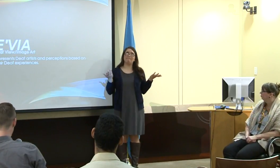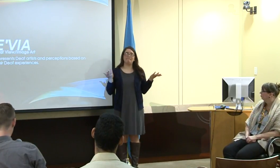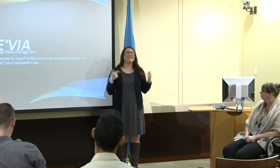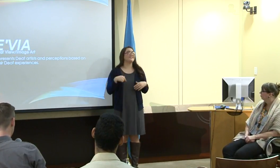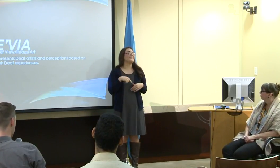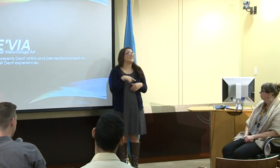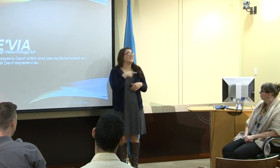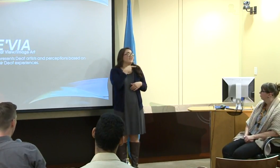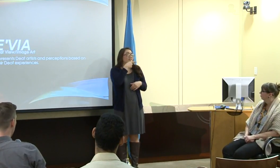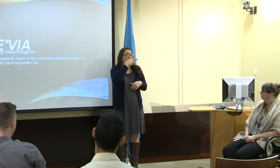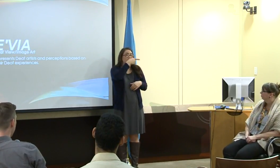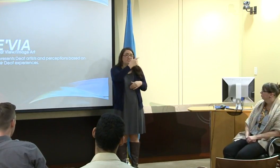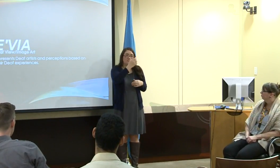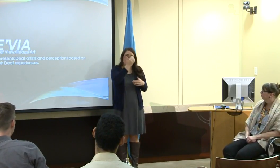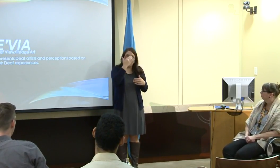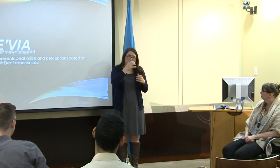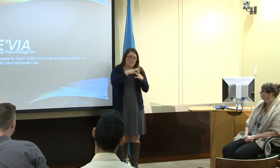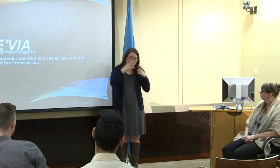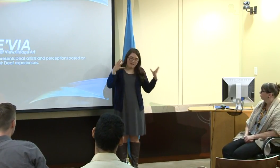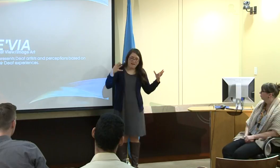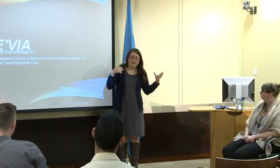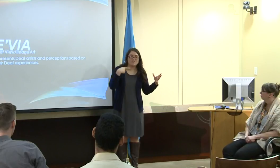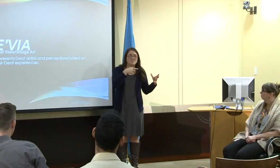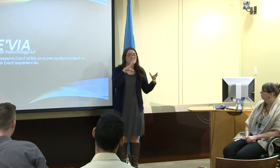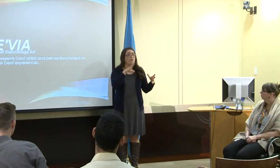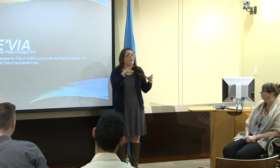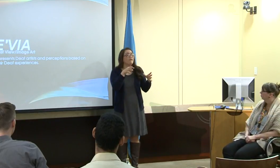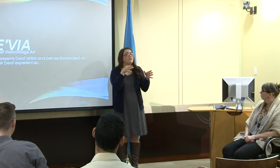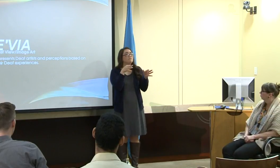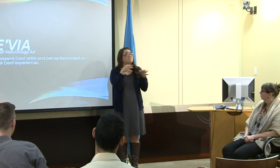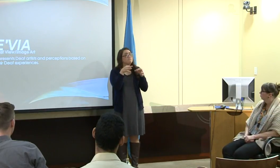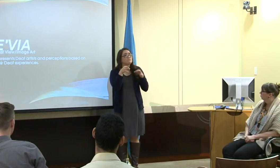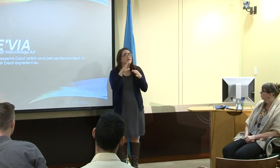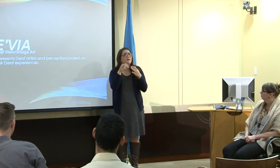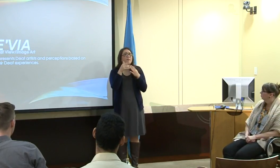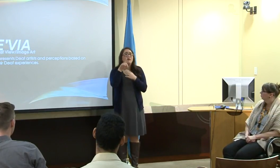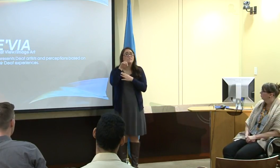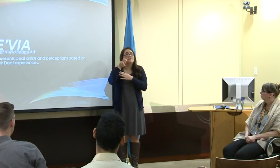I'm a student, still learning, but Lenore knows so much, and she's able